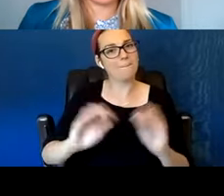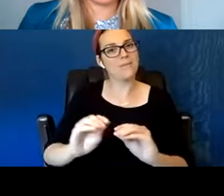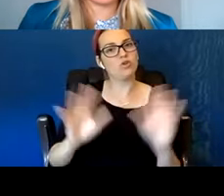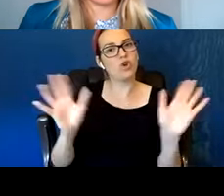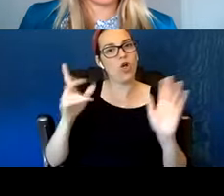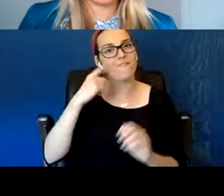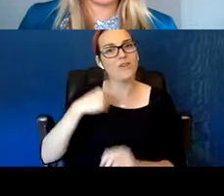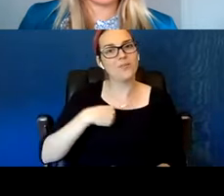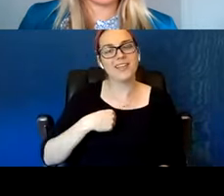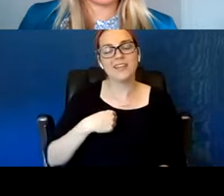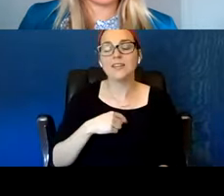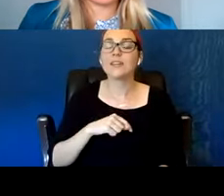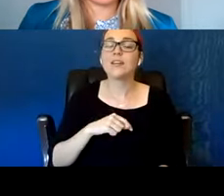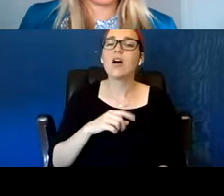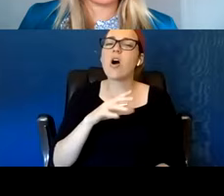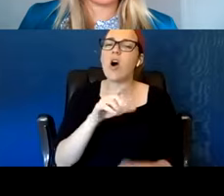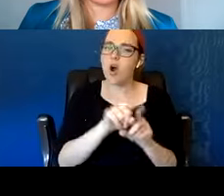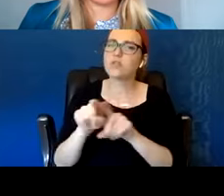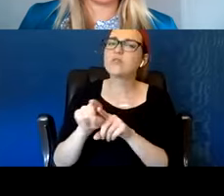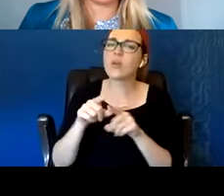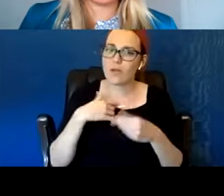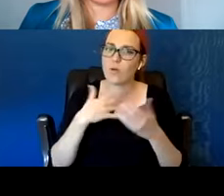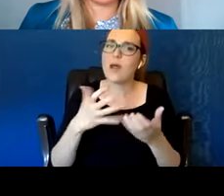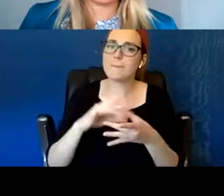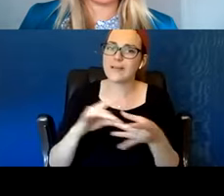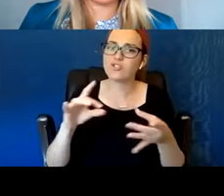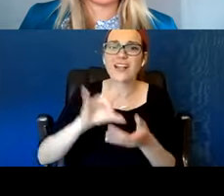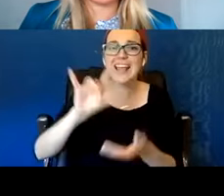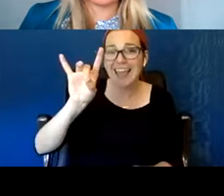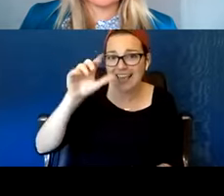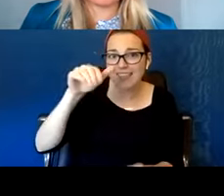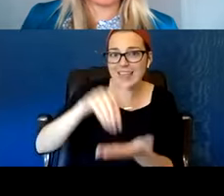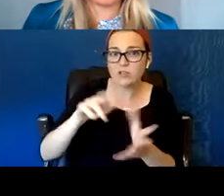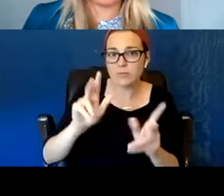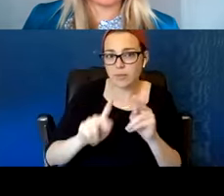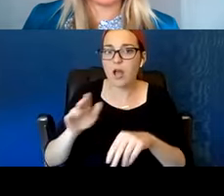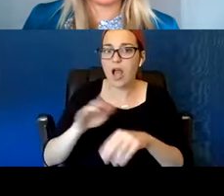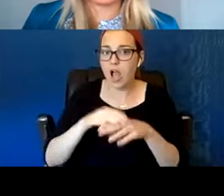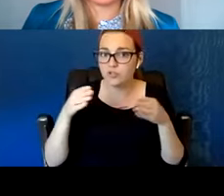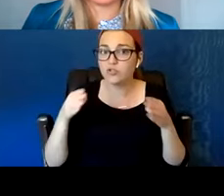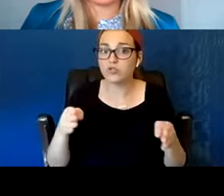8,000 people homeless on the street in Alameda County. I know a hundred of those people.